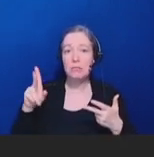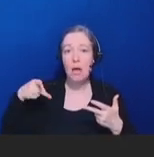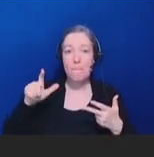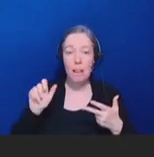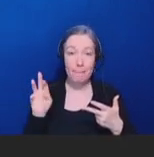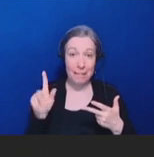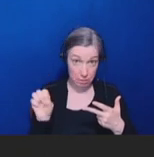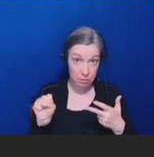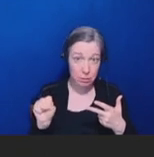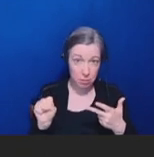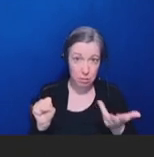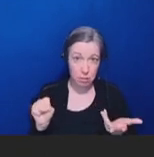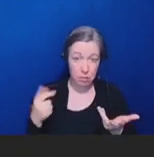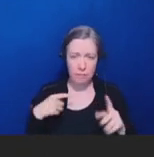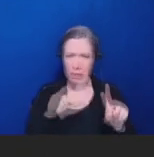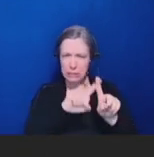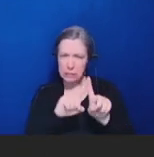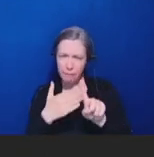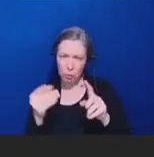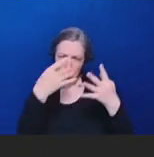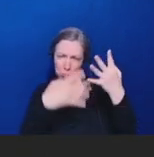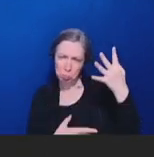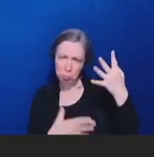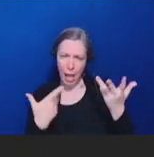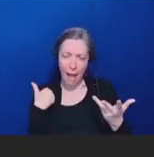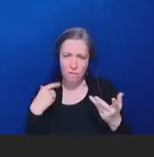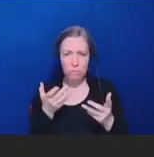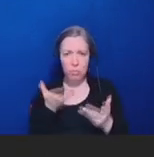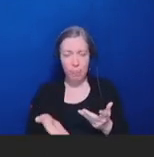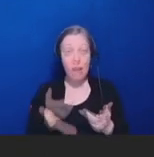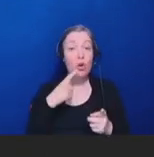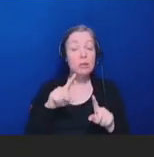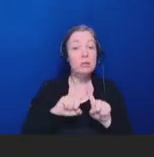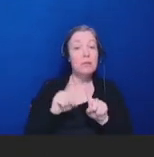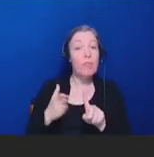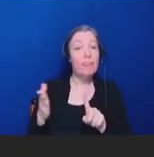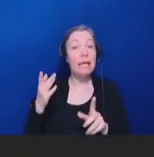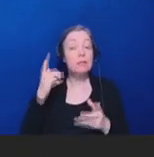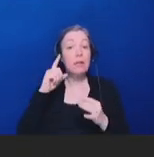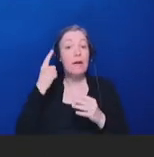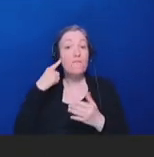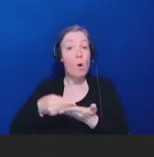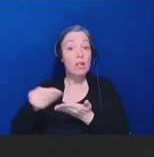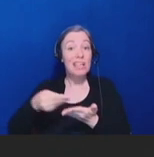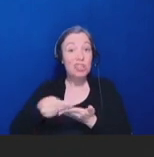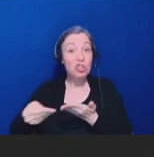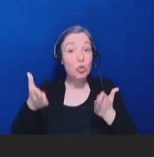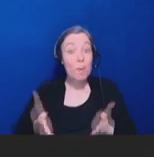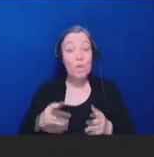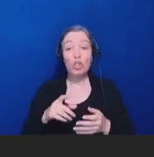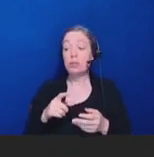information for consumers, resources about the FDA, and what the agency does, and perhaps